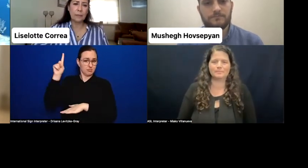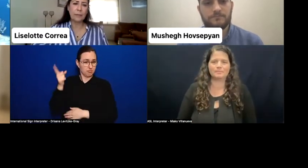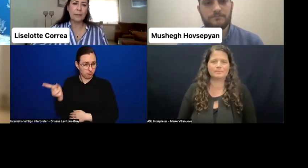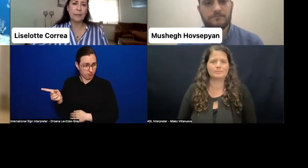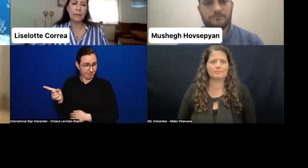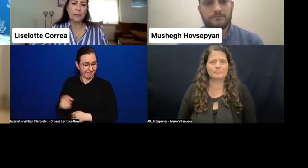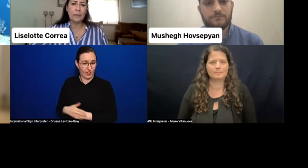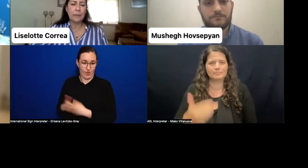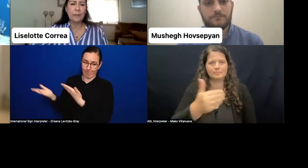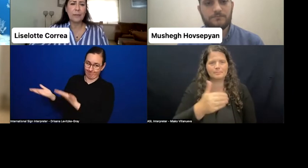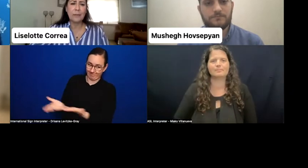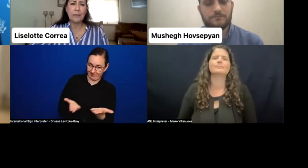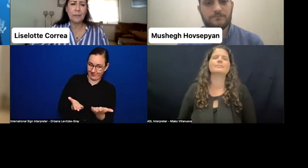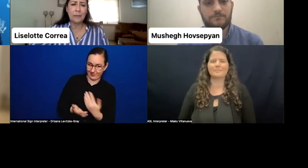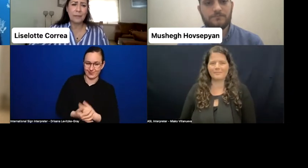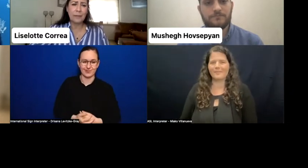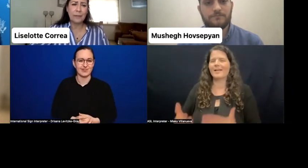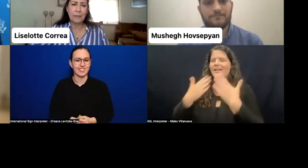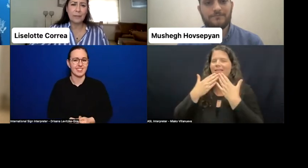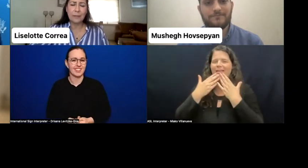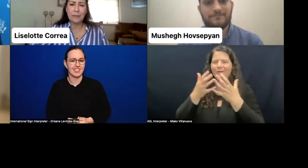Thank you so much.